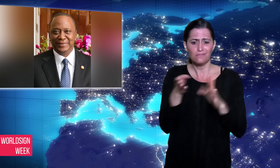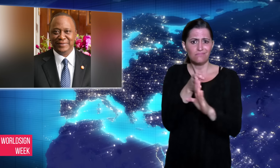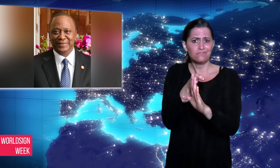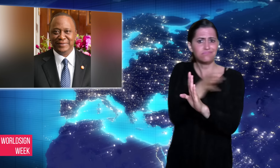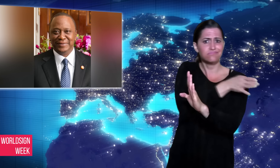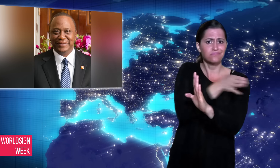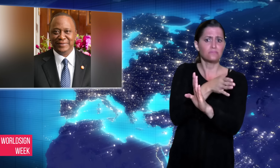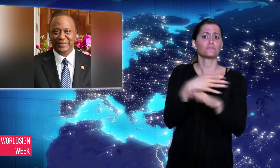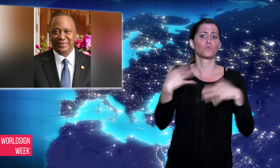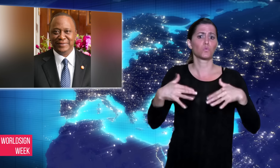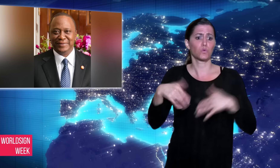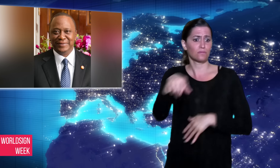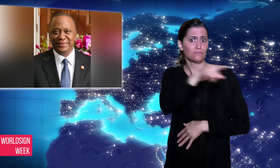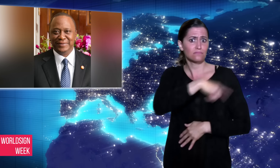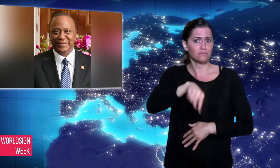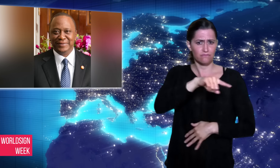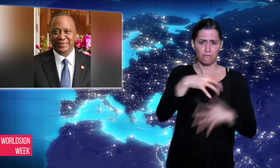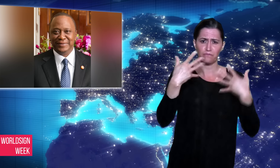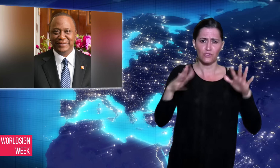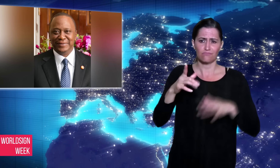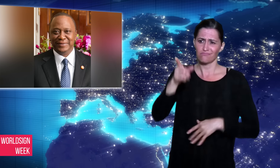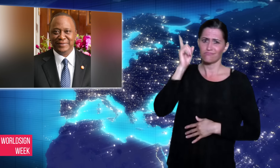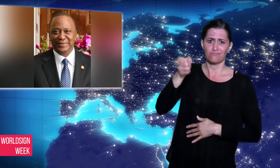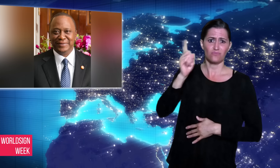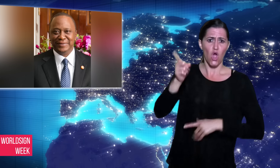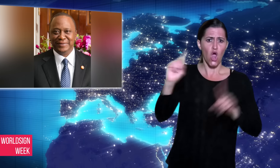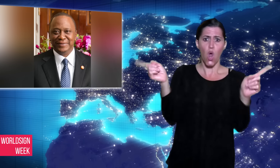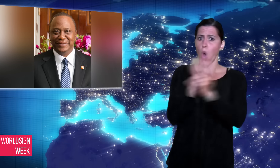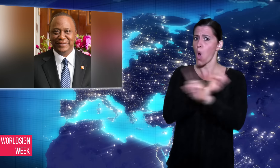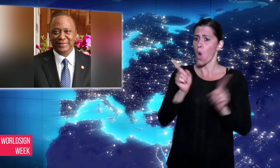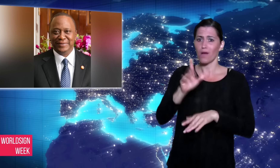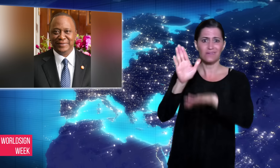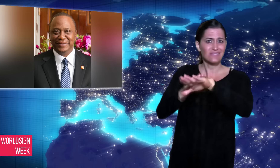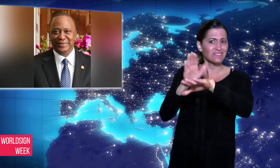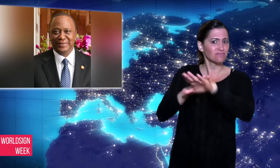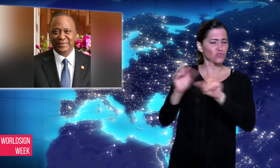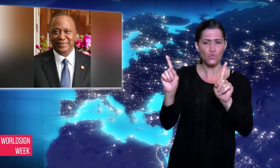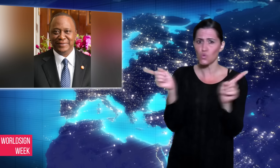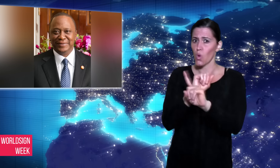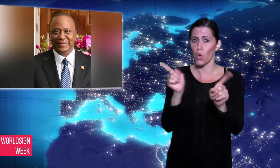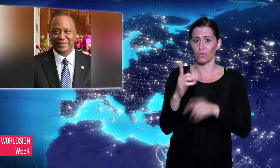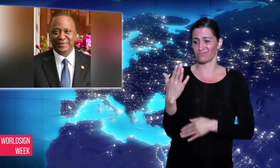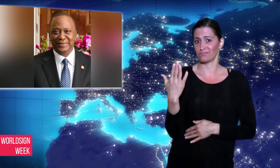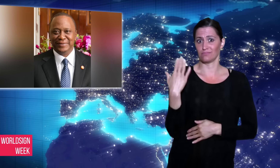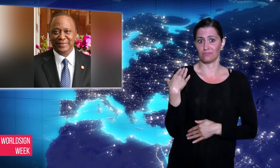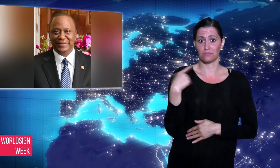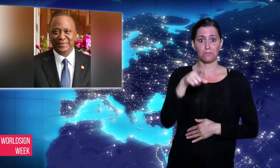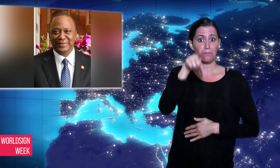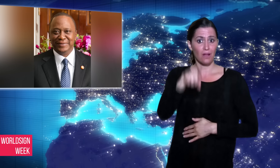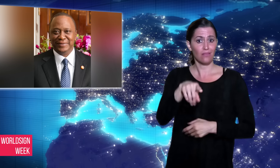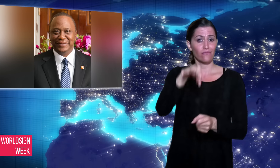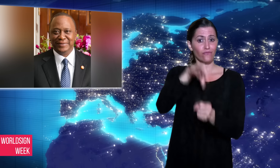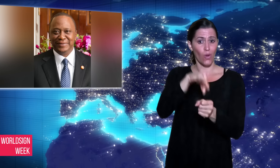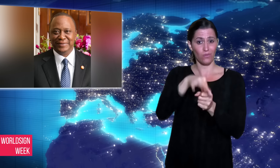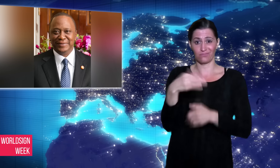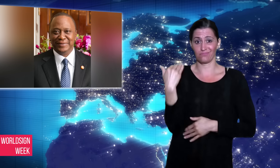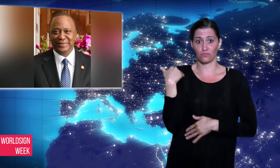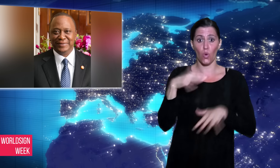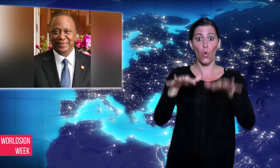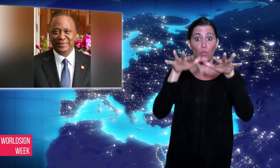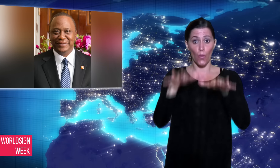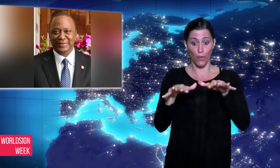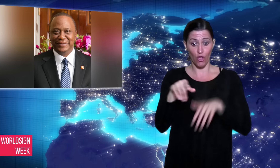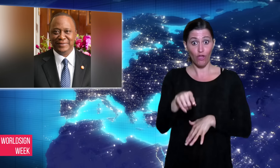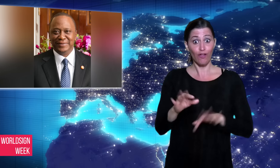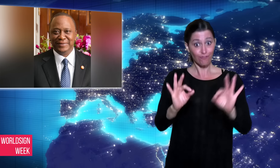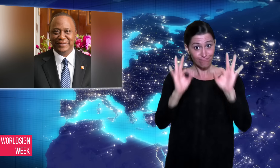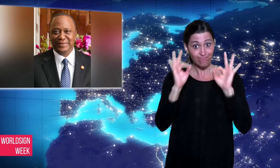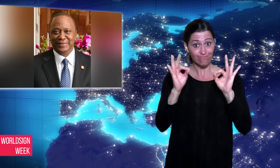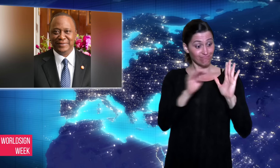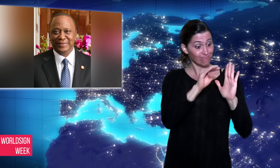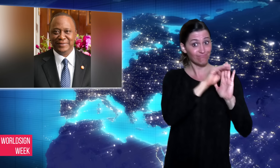allegations of the justices forced to